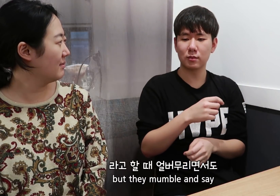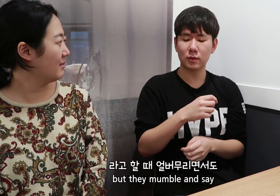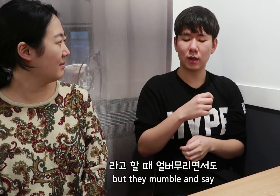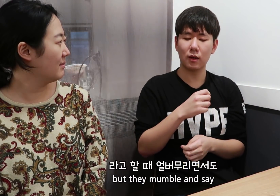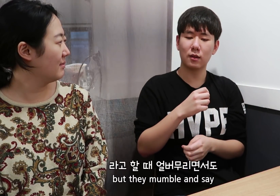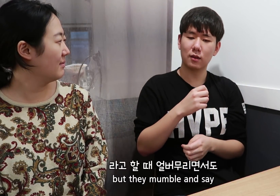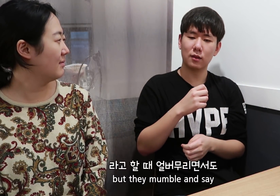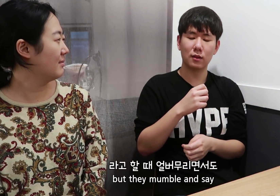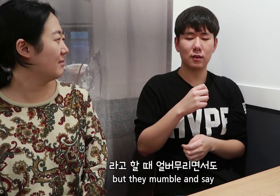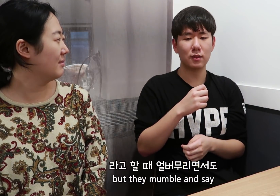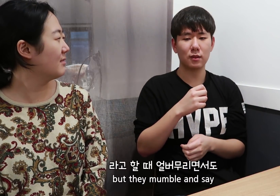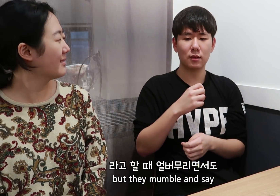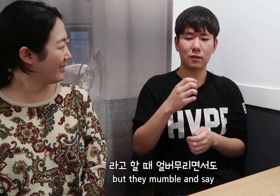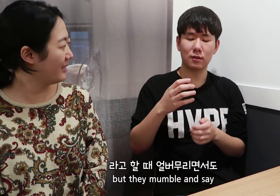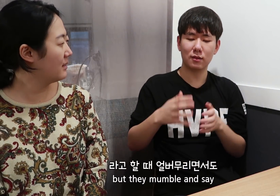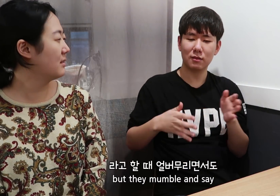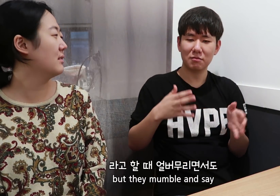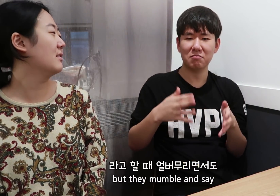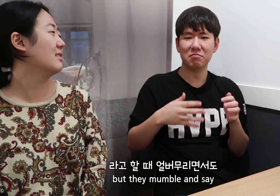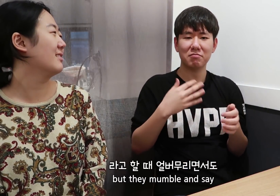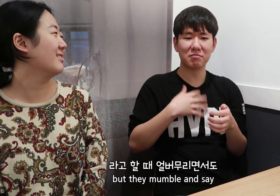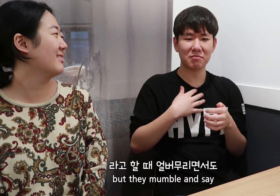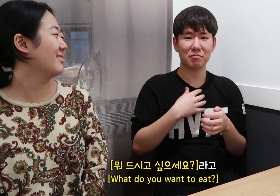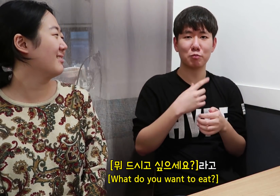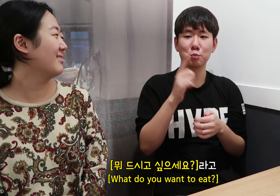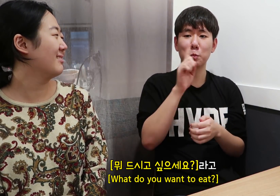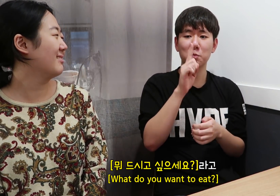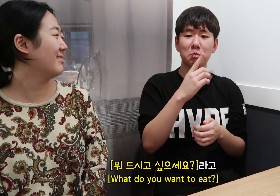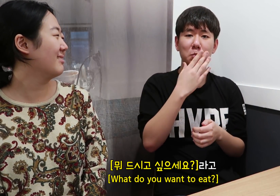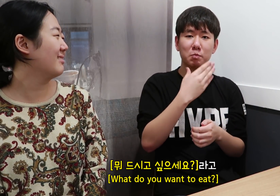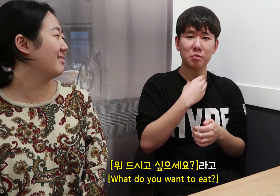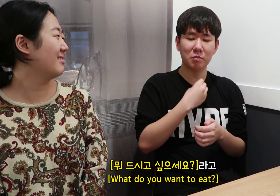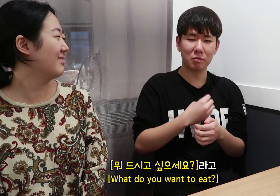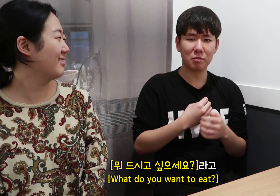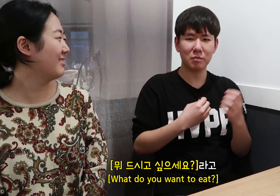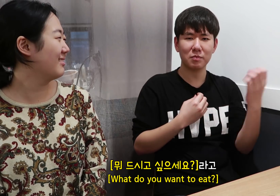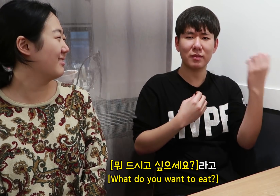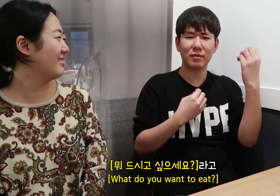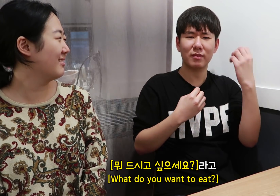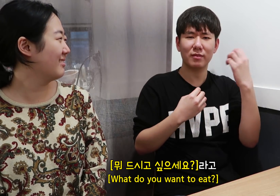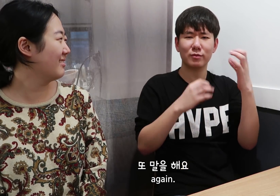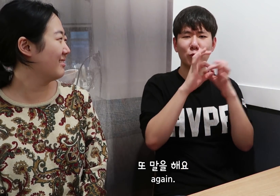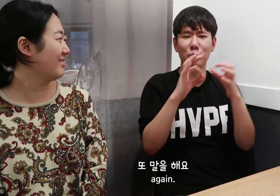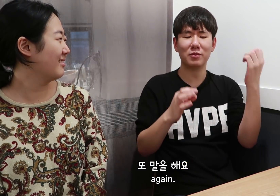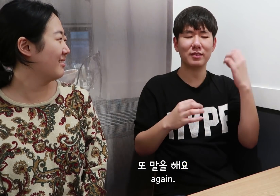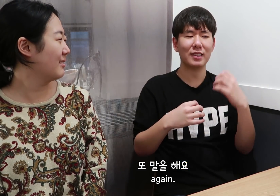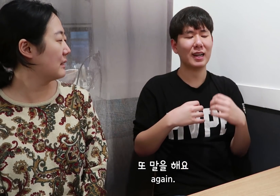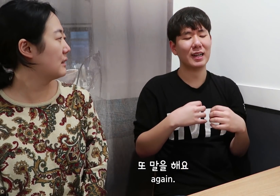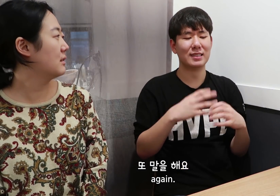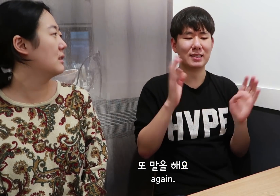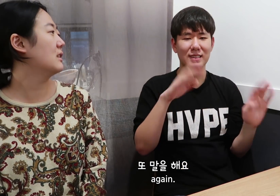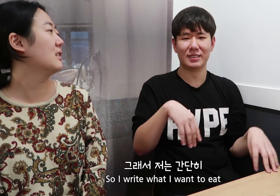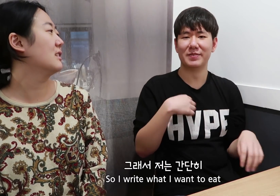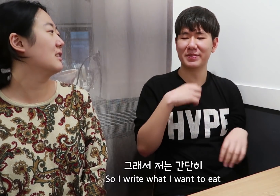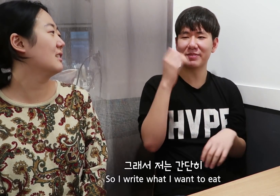but they mumble and say [What do you want to eat?] again.